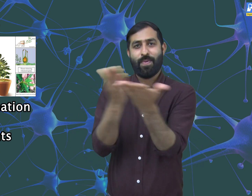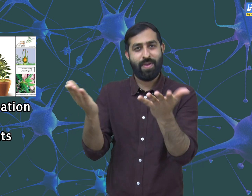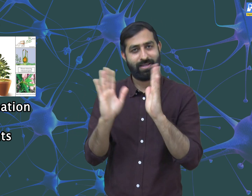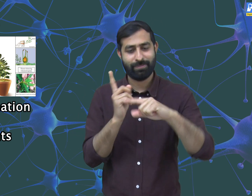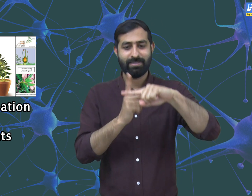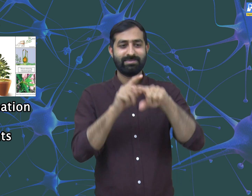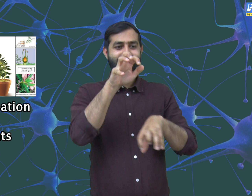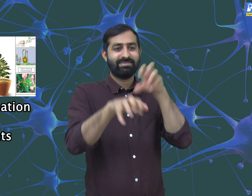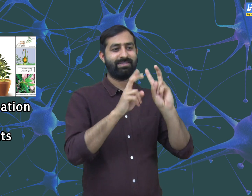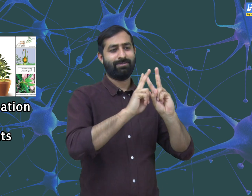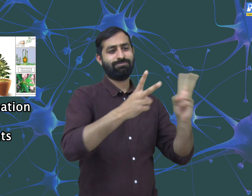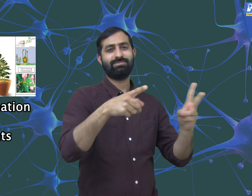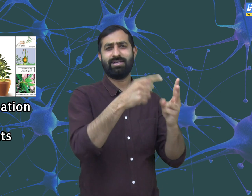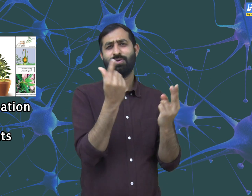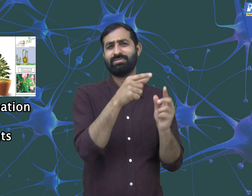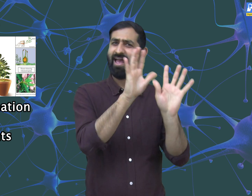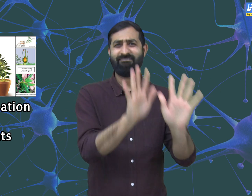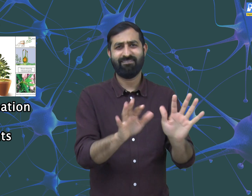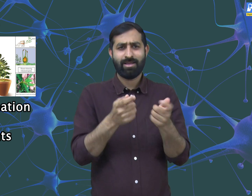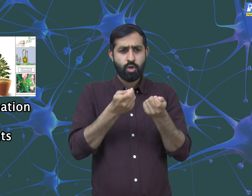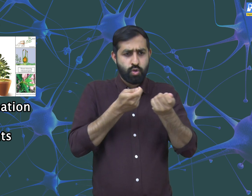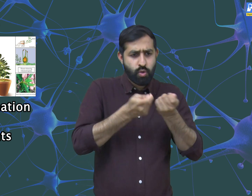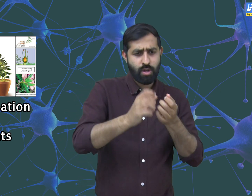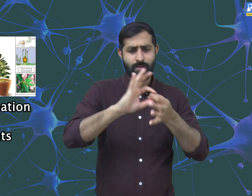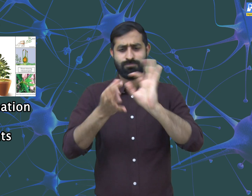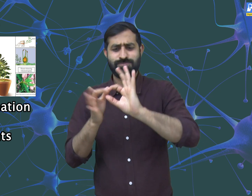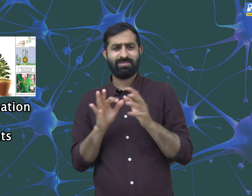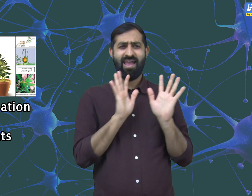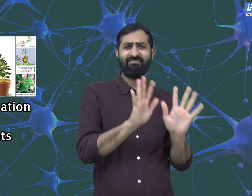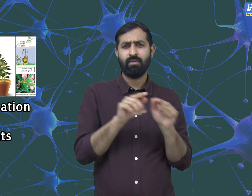Humans and animals have a nervous system for controlling and coordination of the main